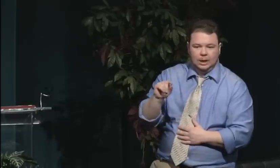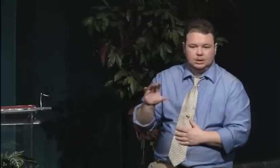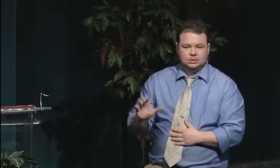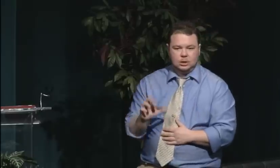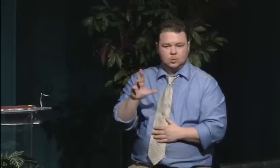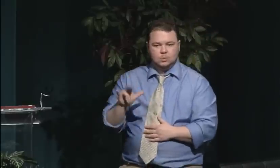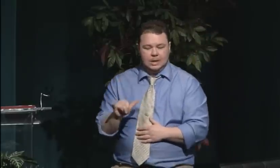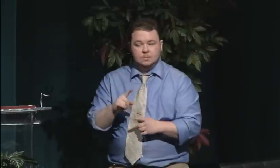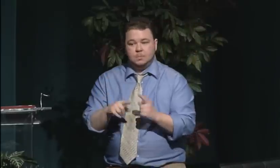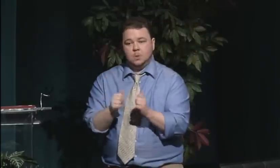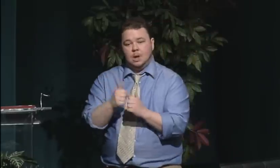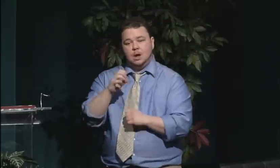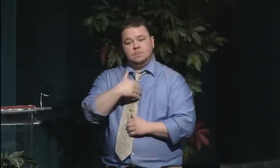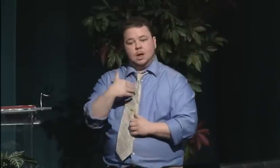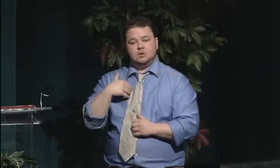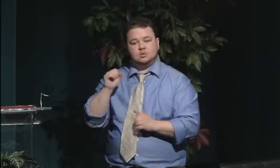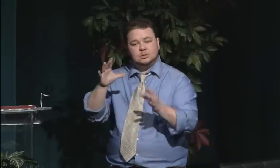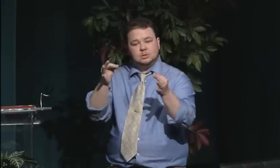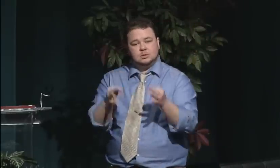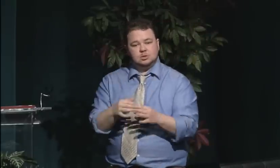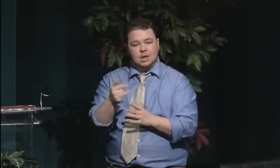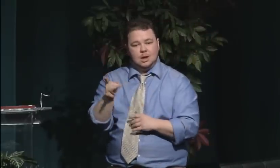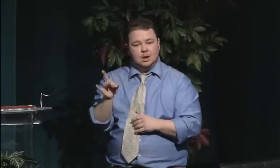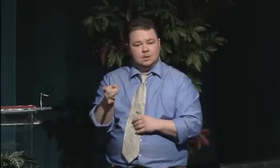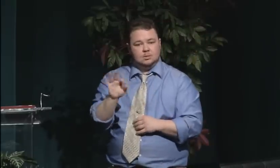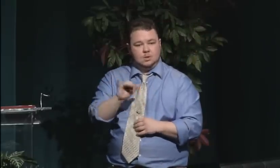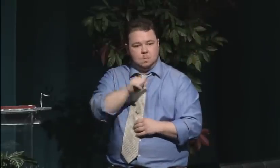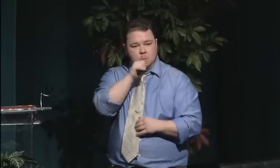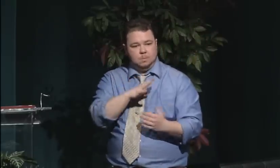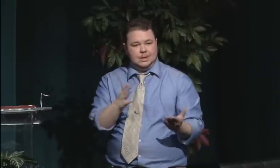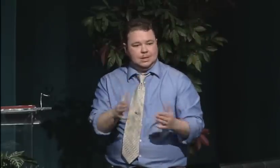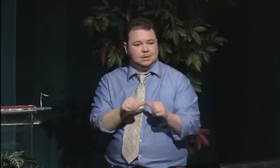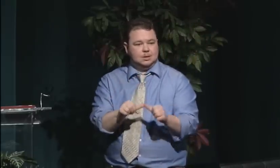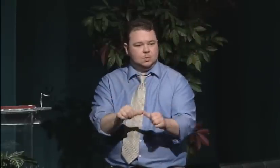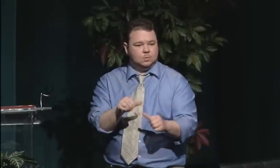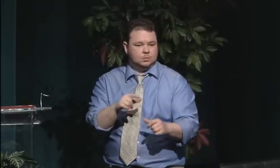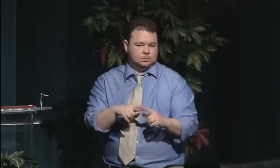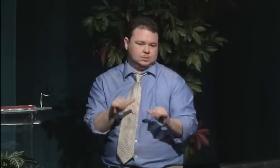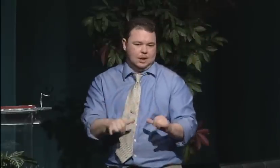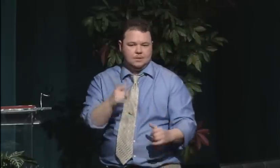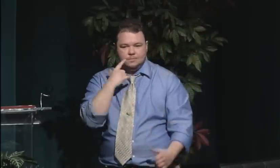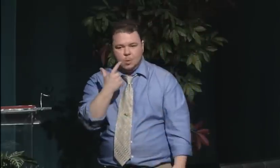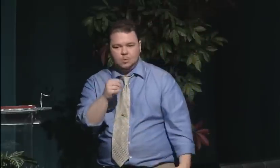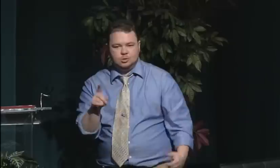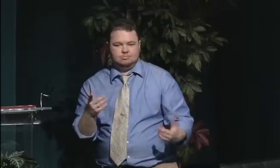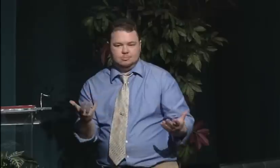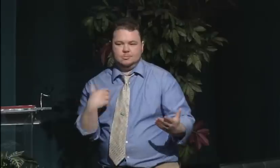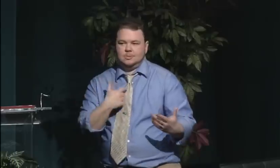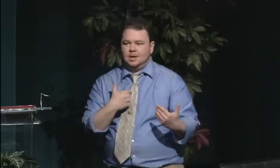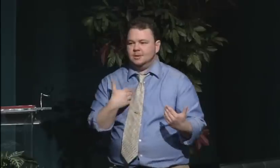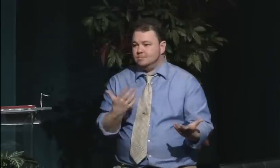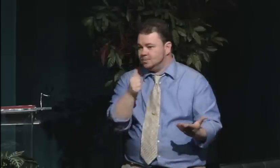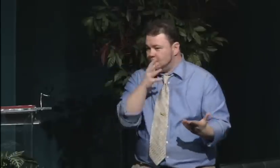So in 1892, Agatha Tiegel was the first president of that organization.